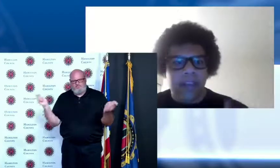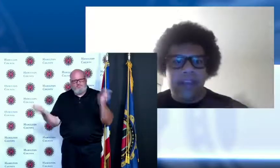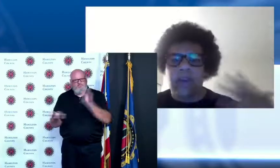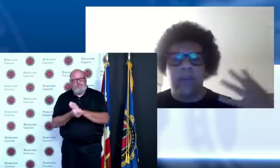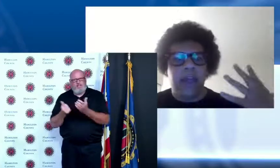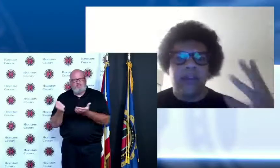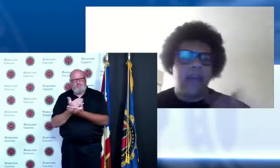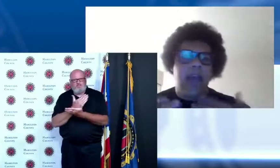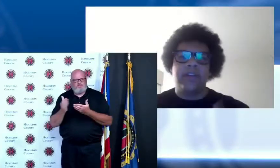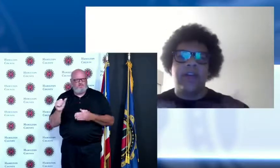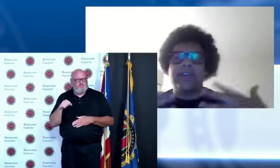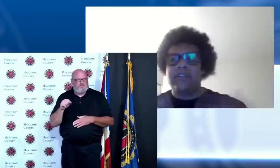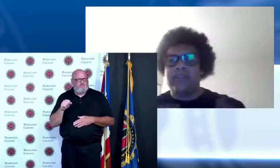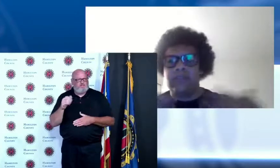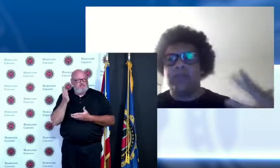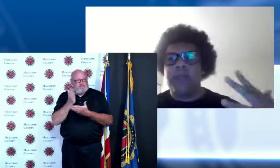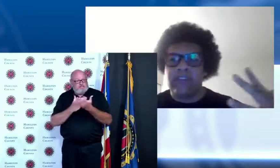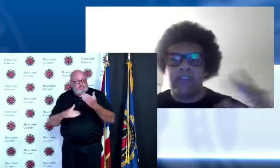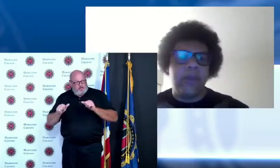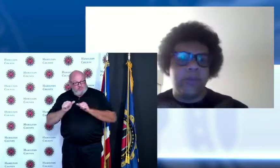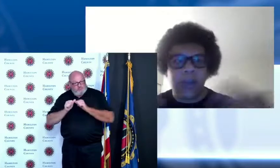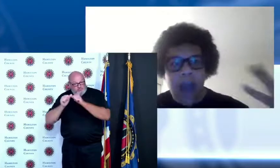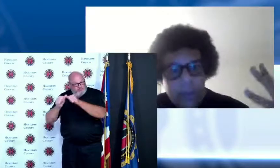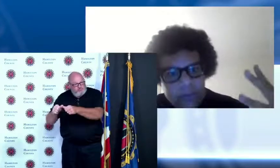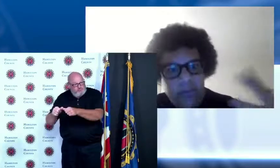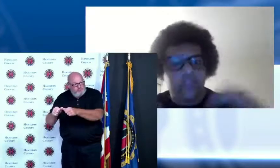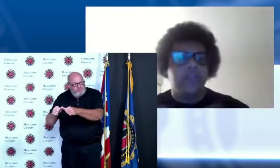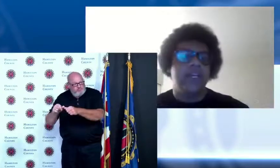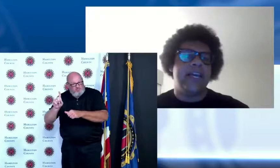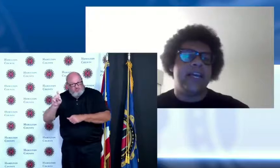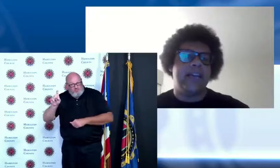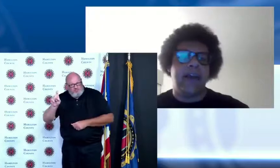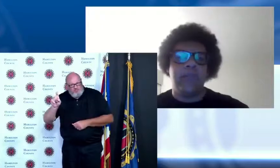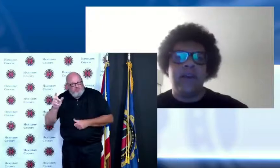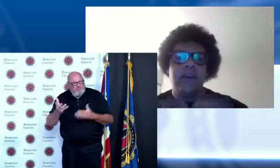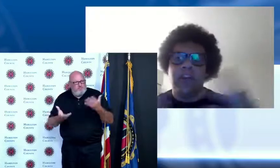forward like you know like having like this space so people can comment virtually and